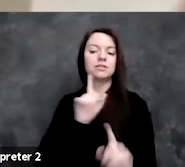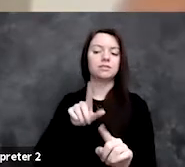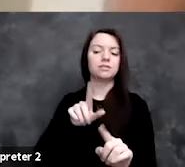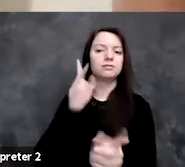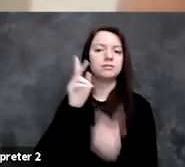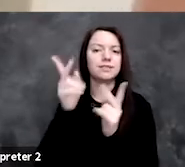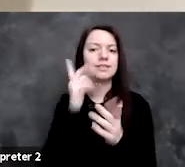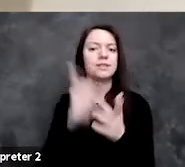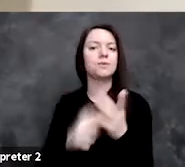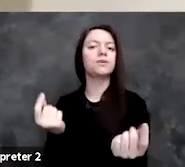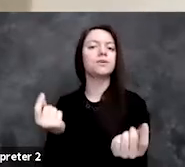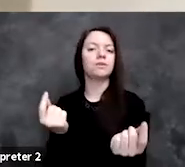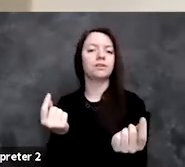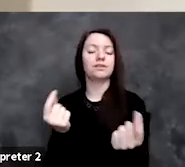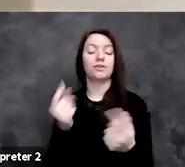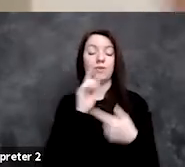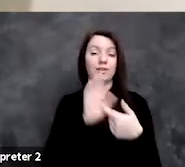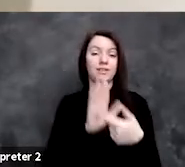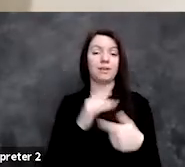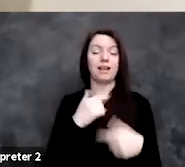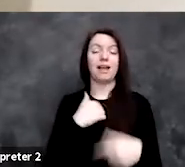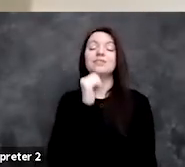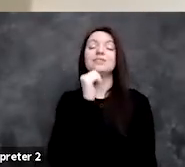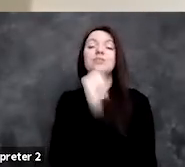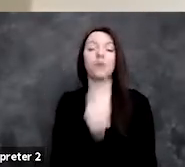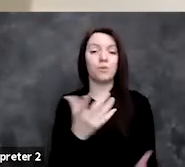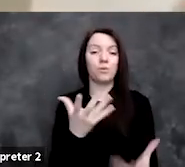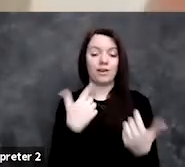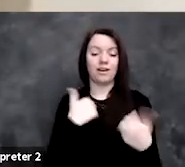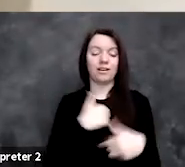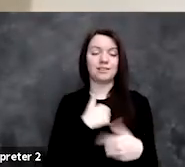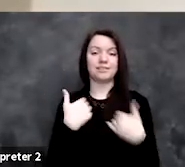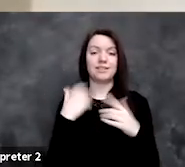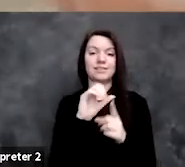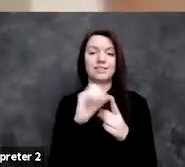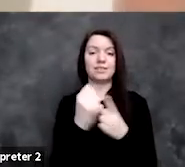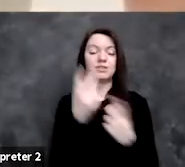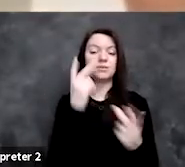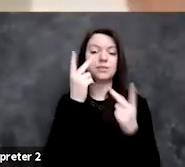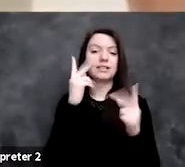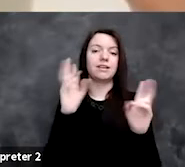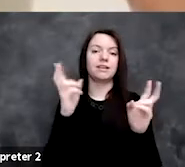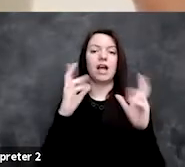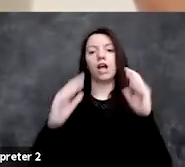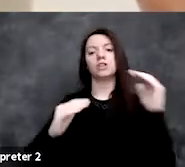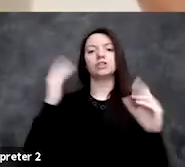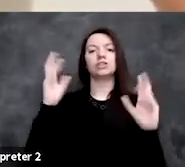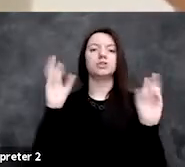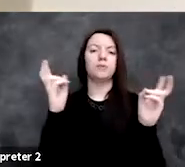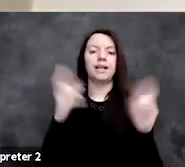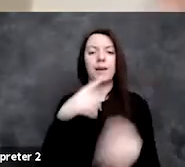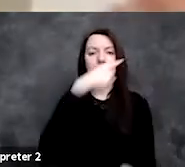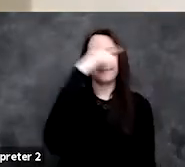And so I don't, for example, want us to be in a situation where we see too many black activists